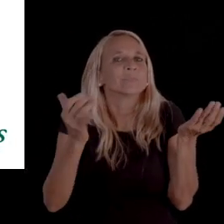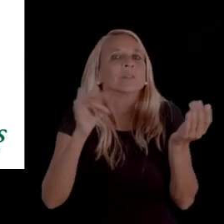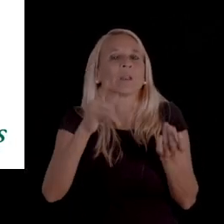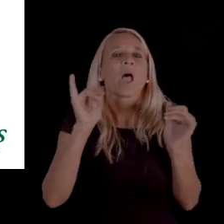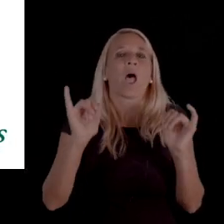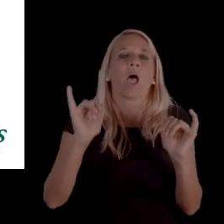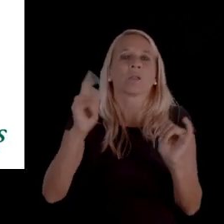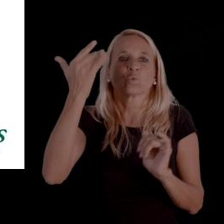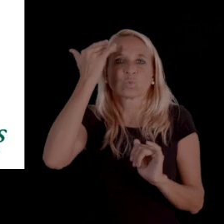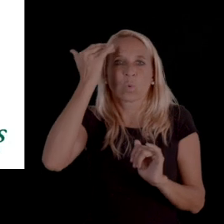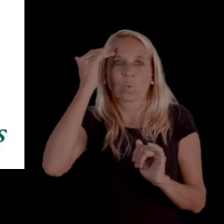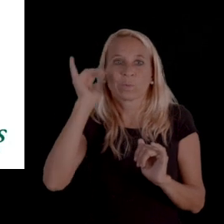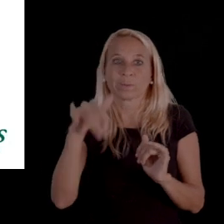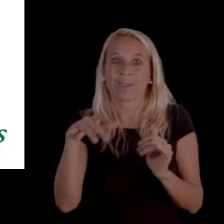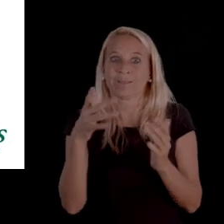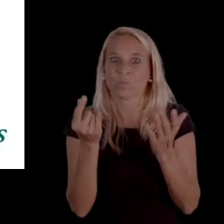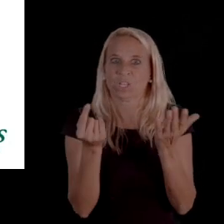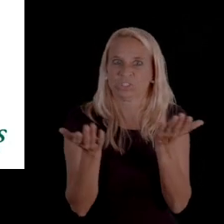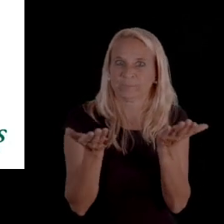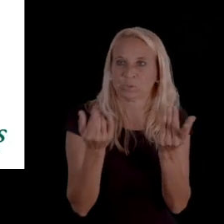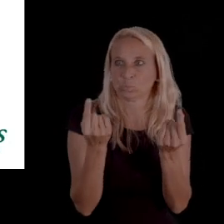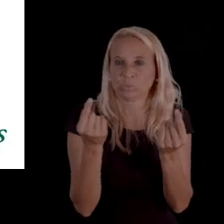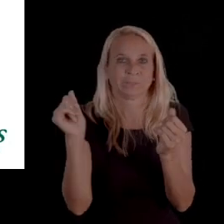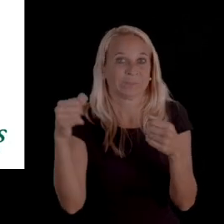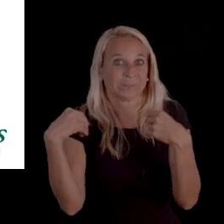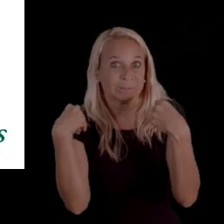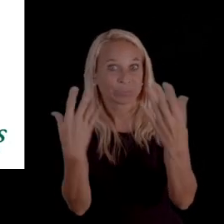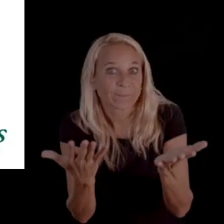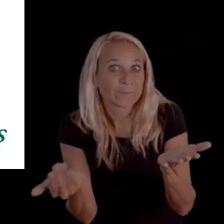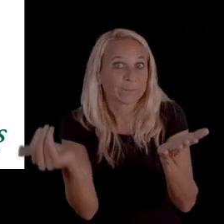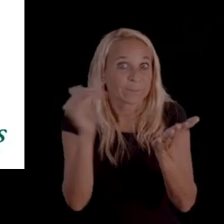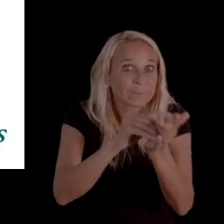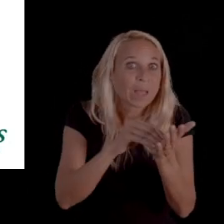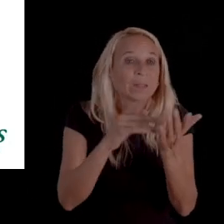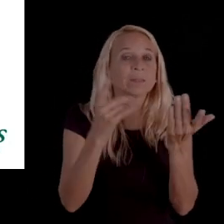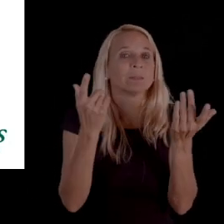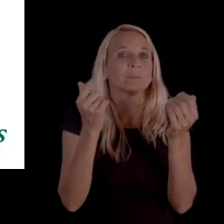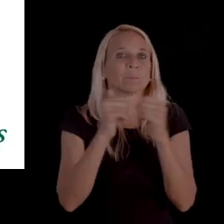and then so it'll say service is effective and then they're supposed to provide you